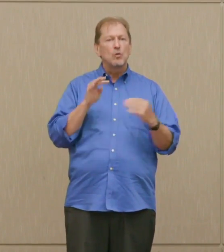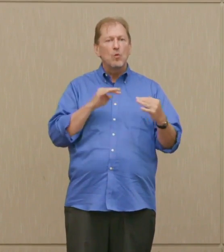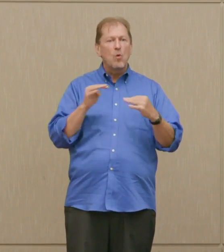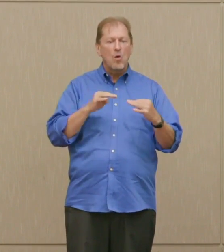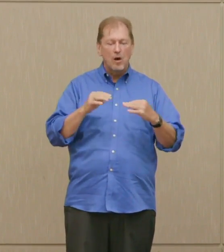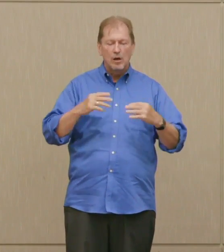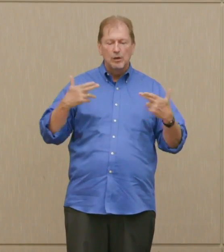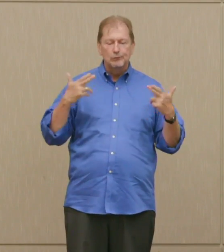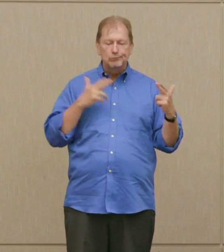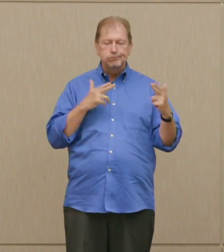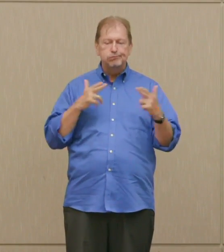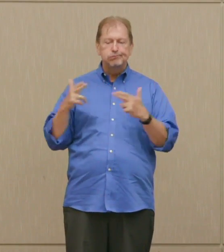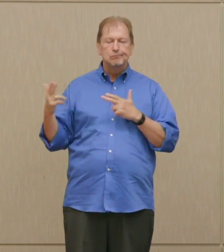without this risk.